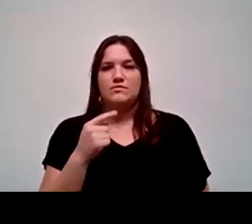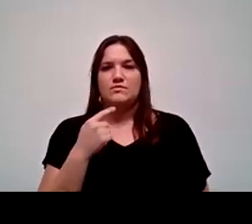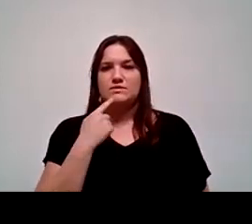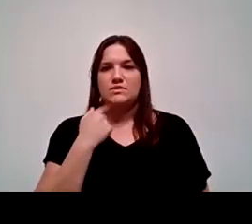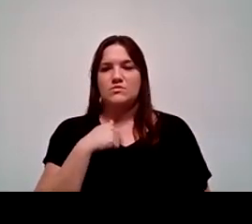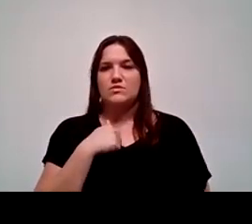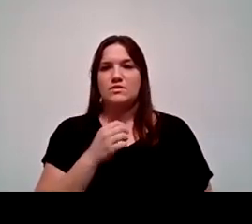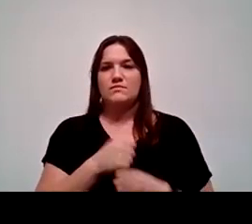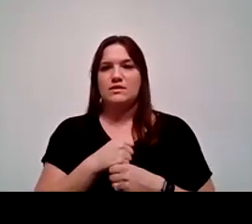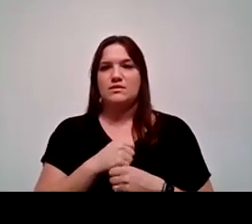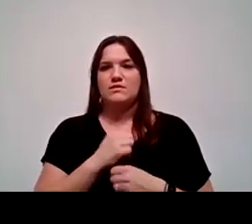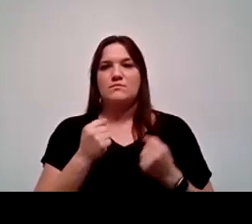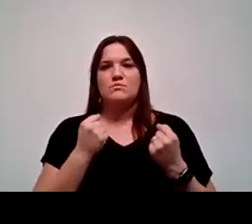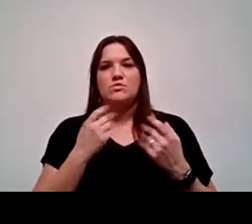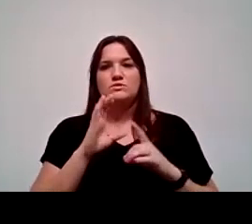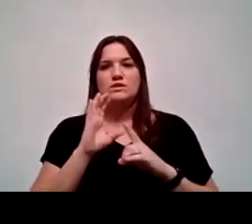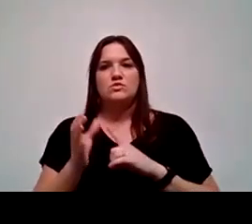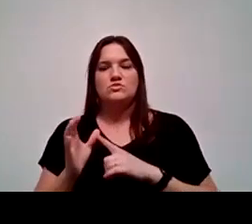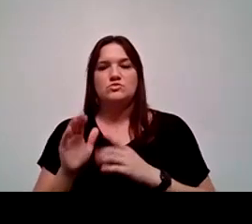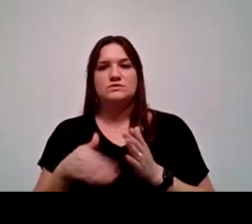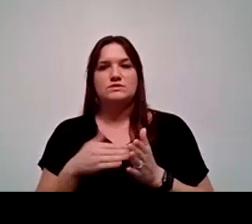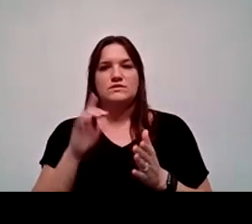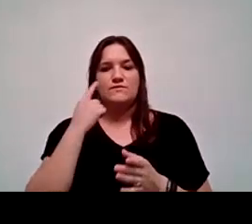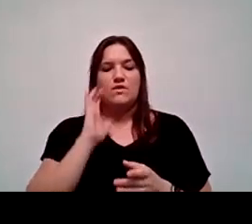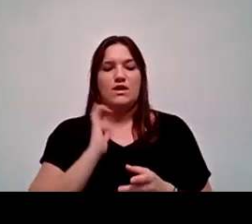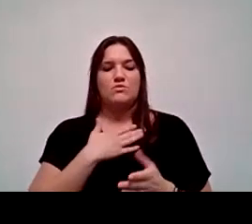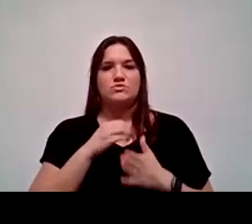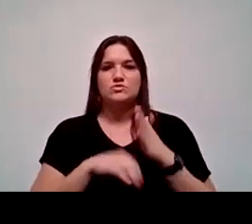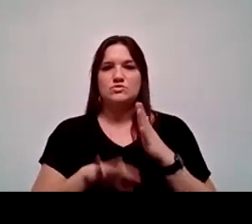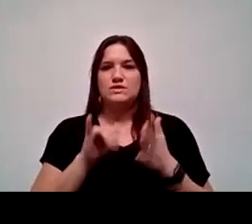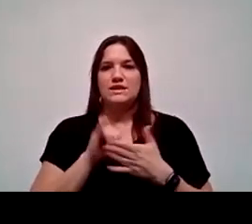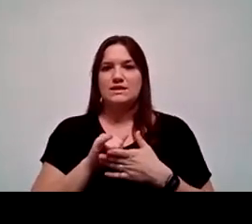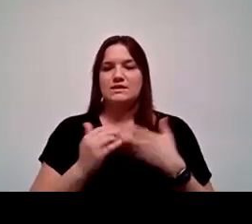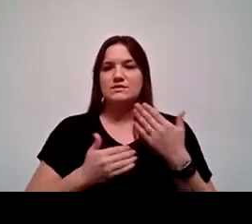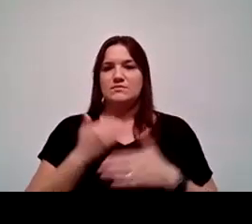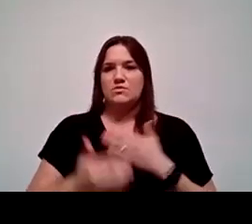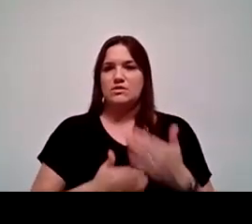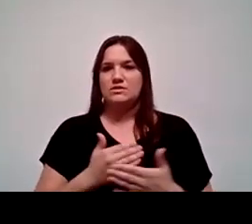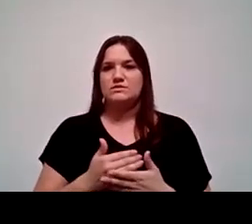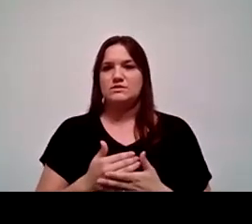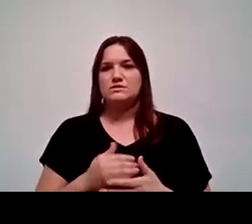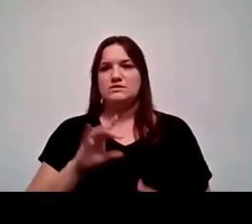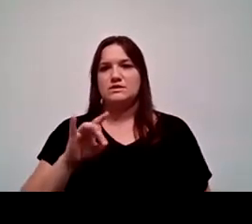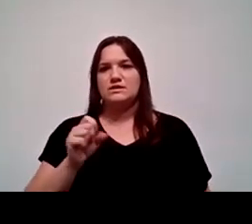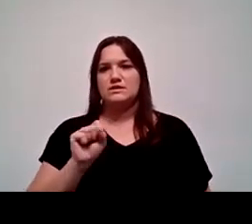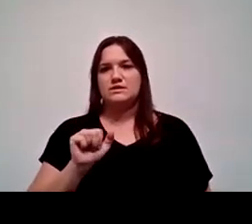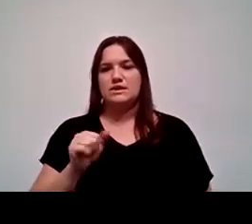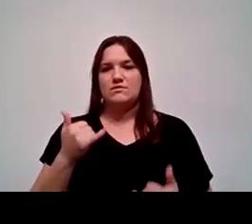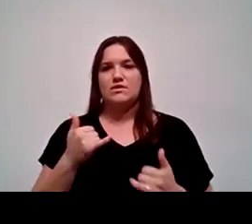a multicultural center for our students, and that is in process. It's currently in DSA. So we're moving on that.